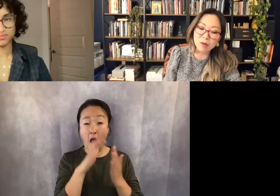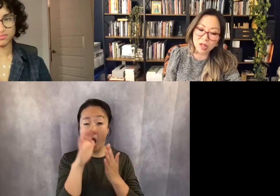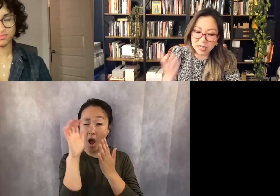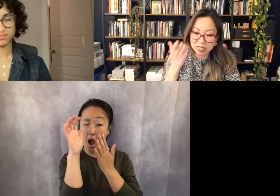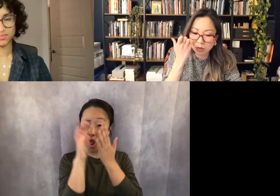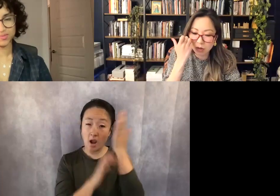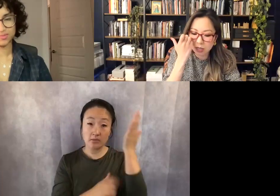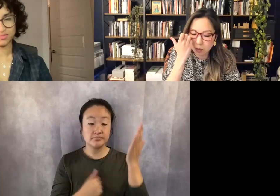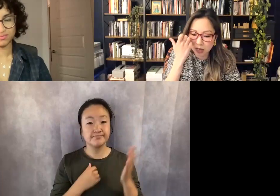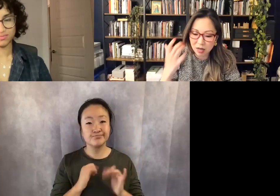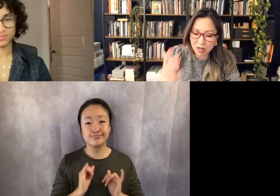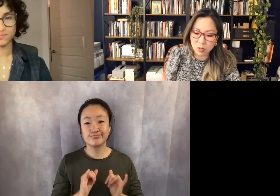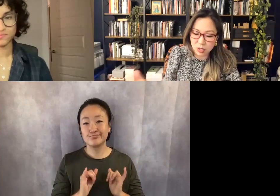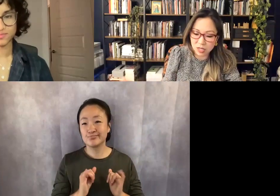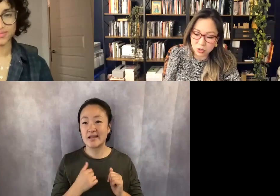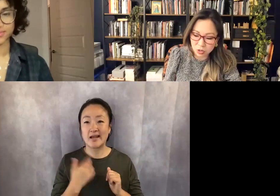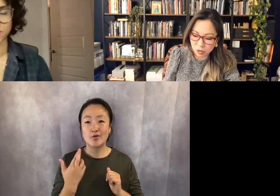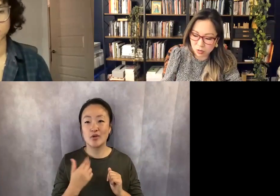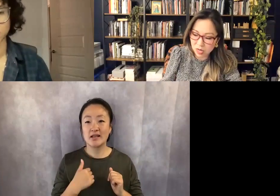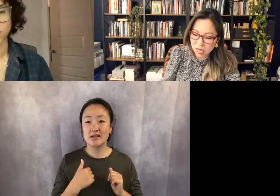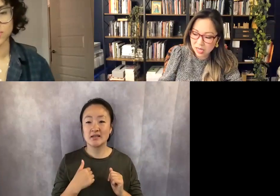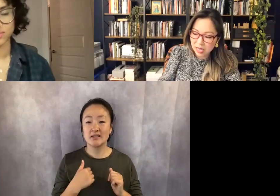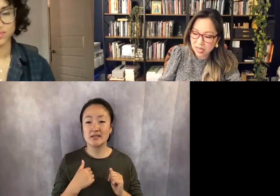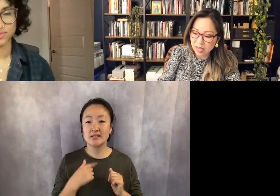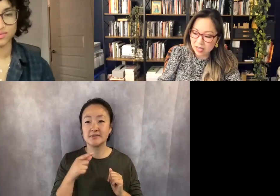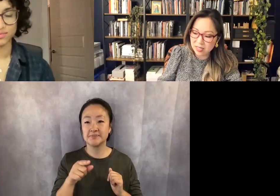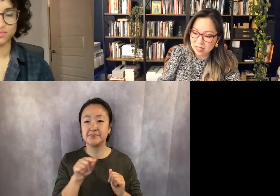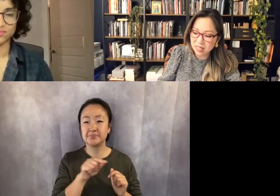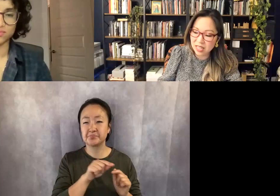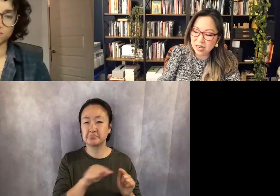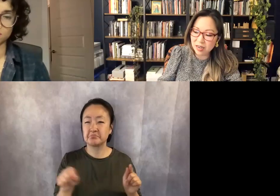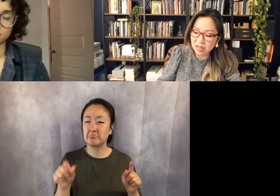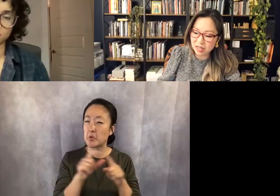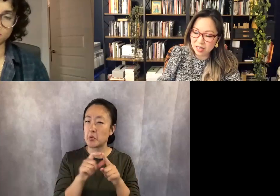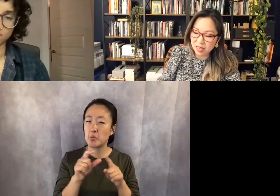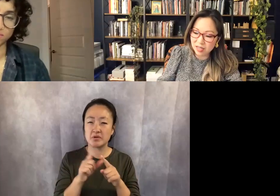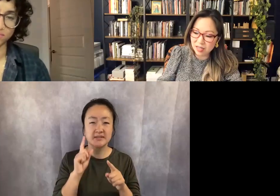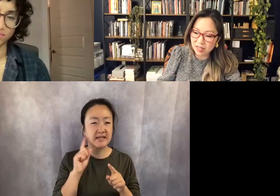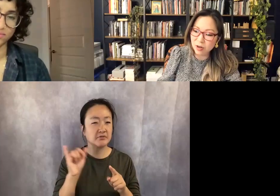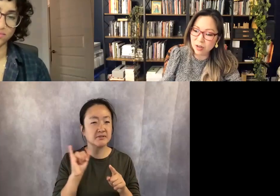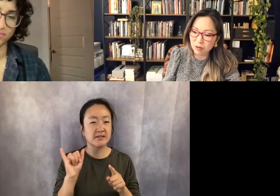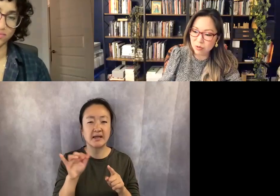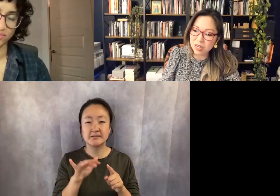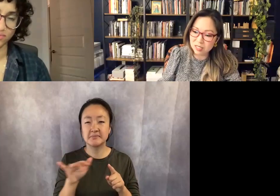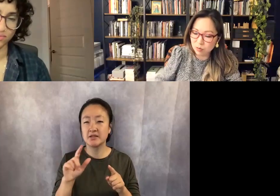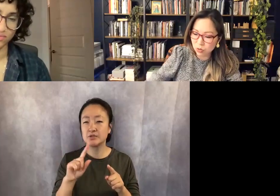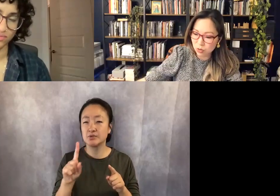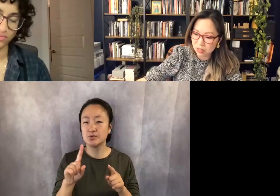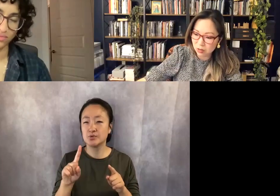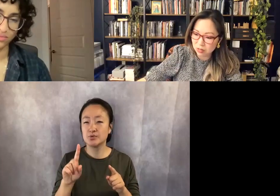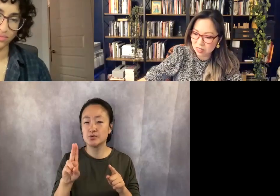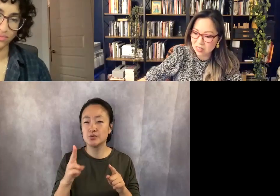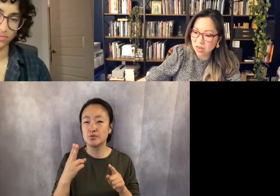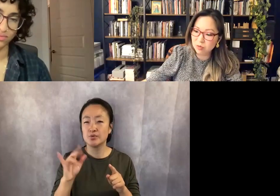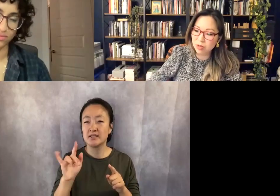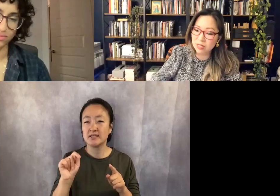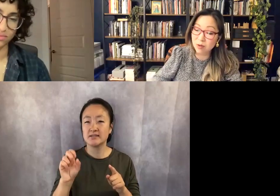And I realized that wanted to be a zuihitsu. And I, you know, I was reading some zuihitsus at the time.